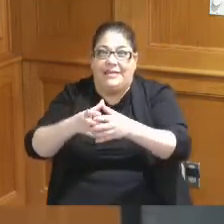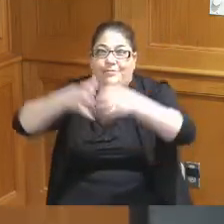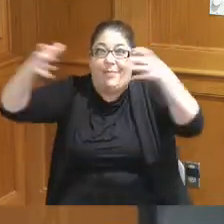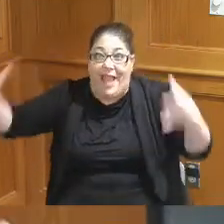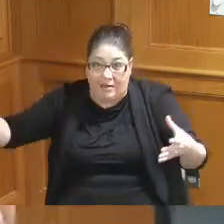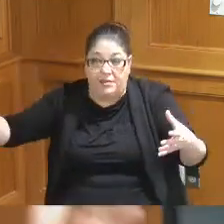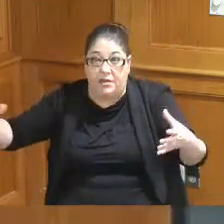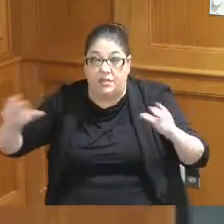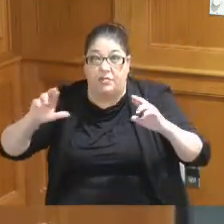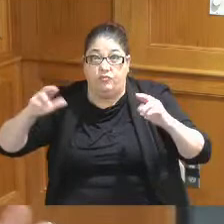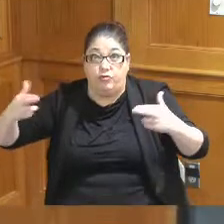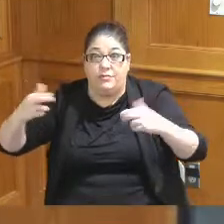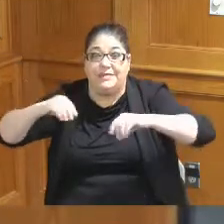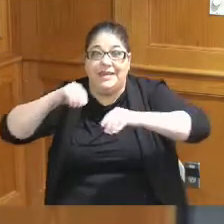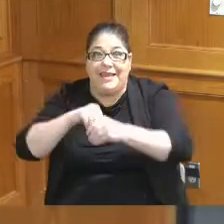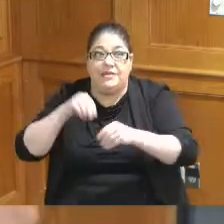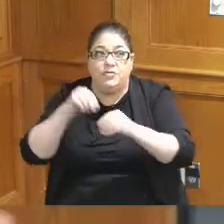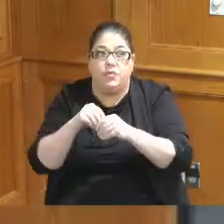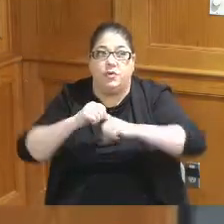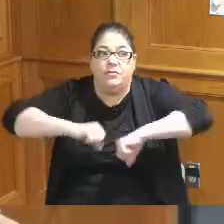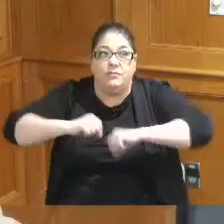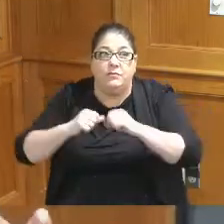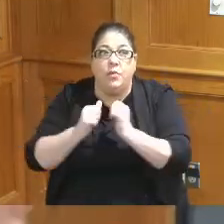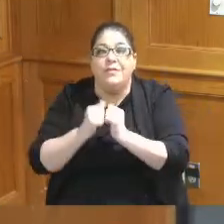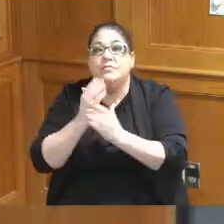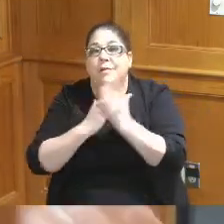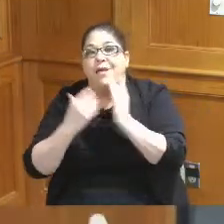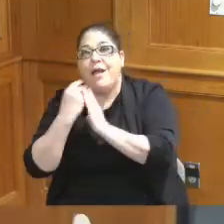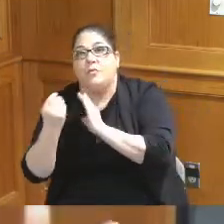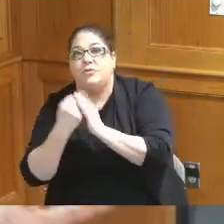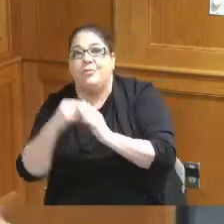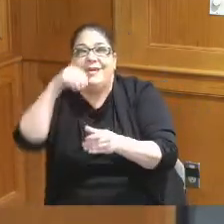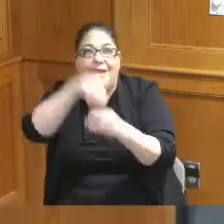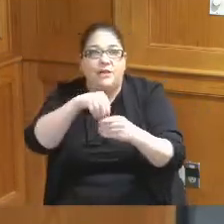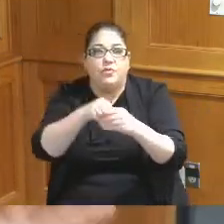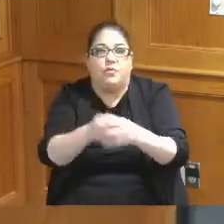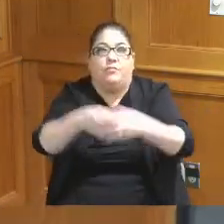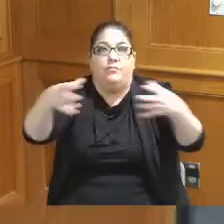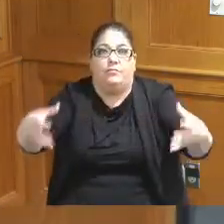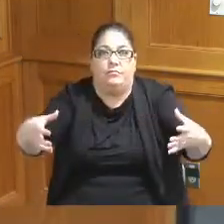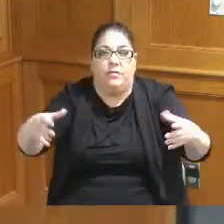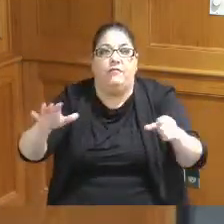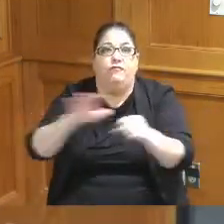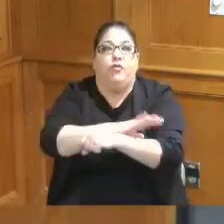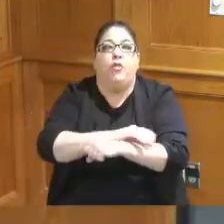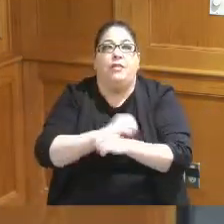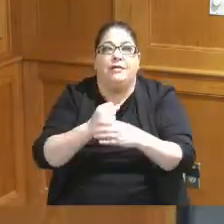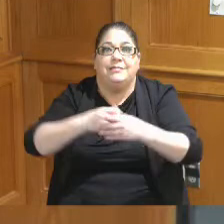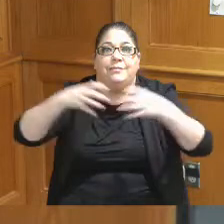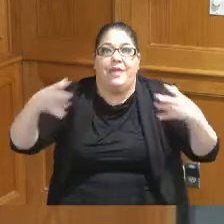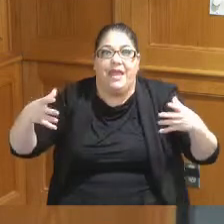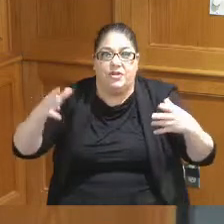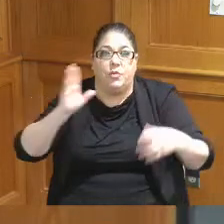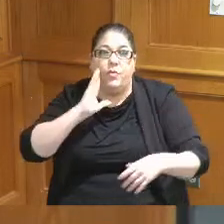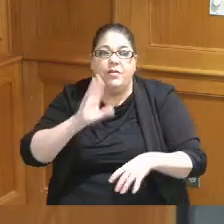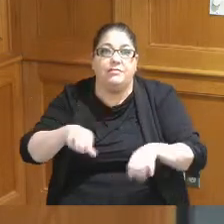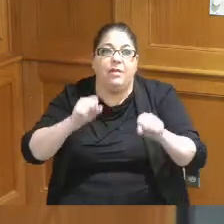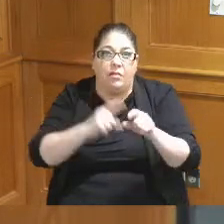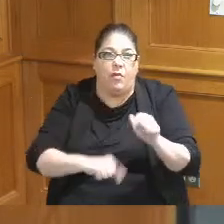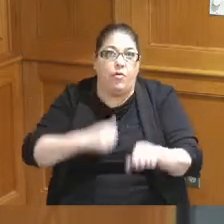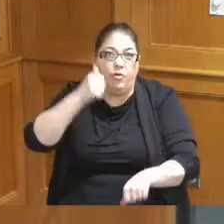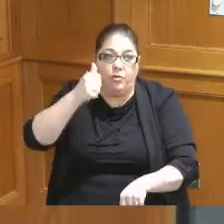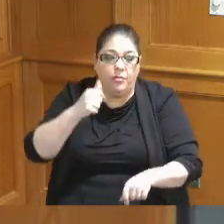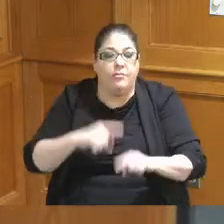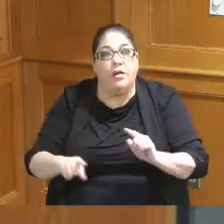center in the indoor with some outdoor space but indoor expansion will take longer but we'd have to